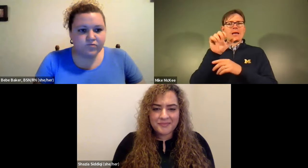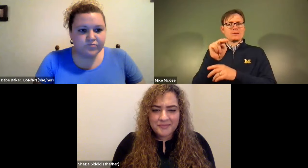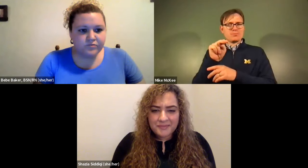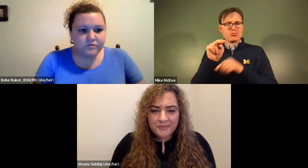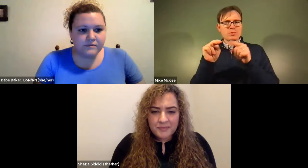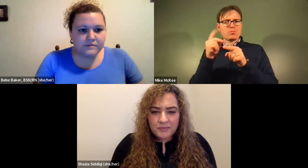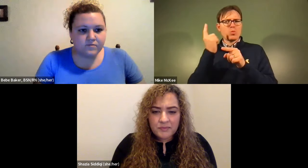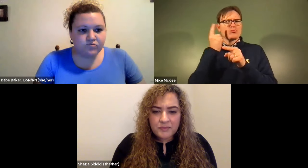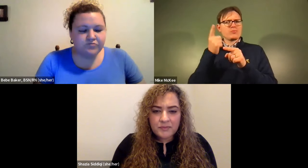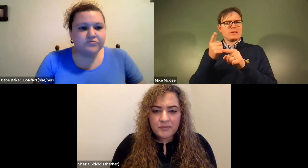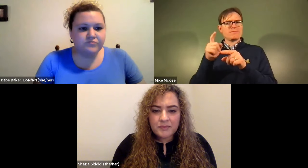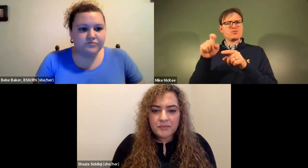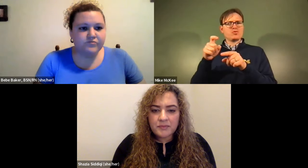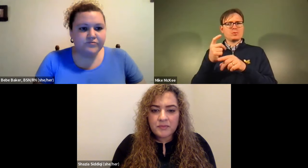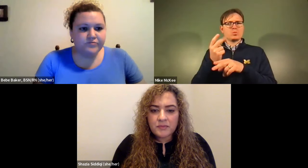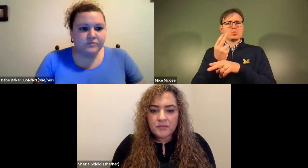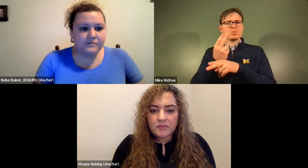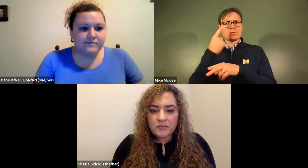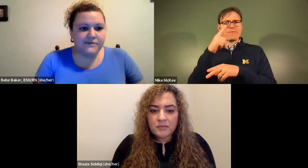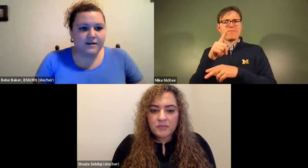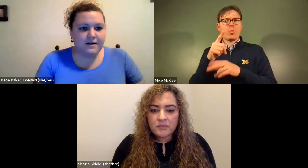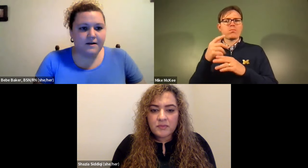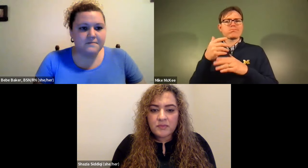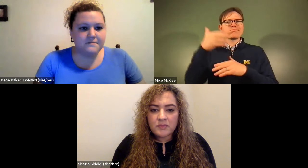James Cech: It says. James Cech: they're wondering about aspirin.